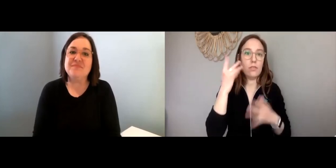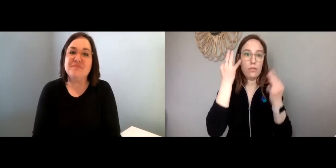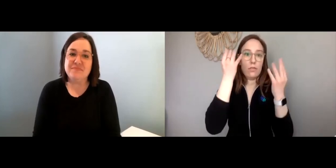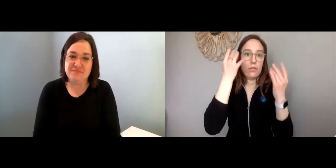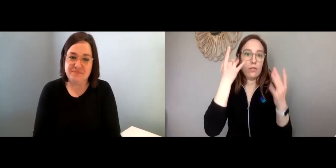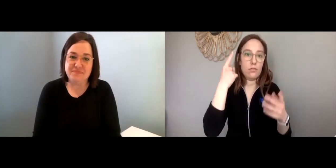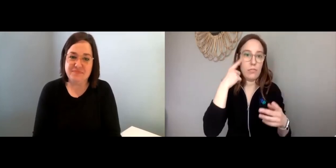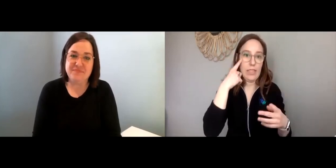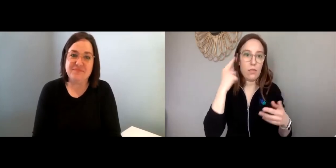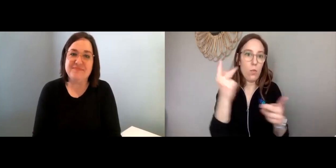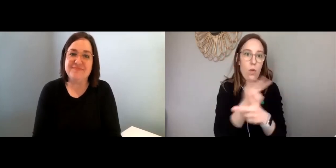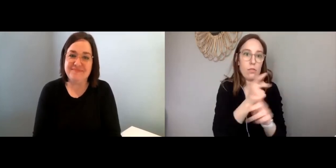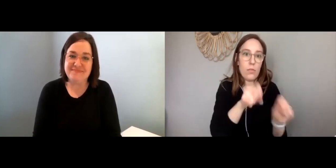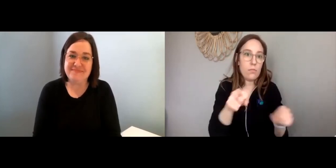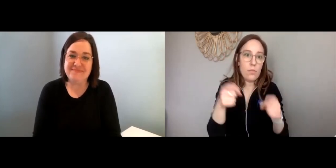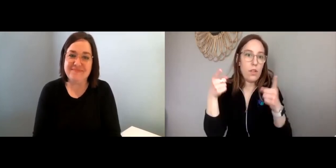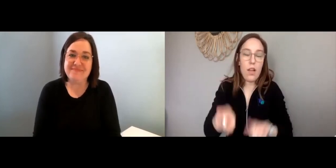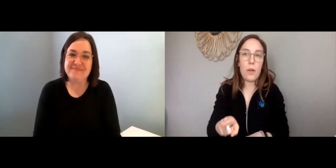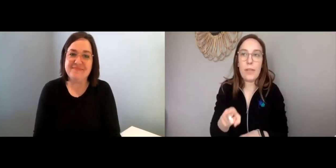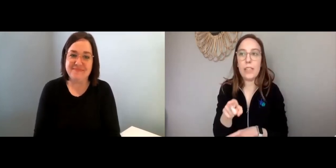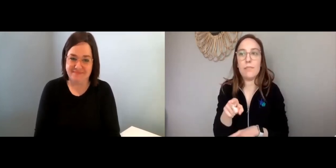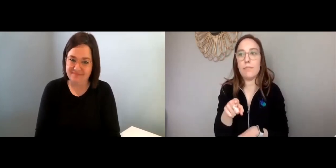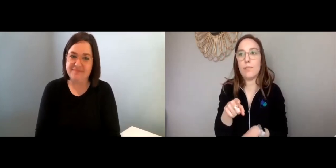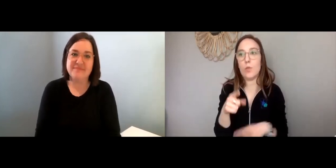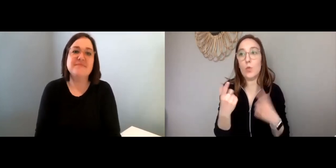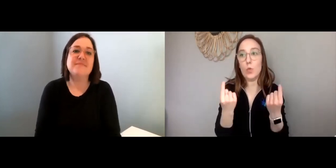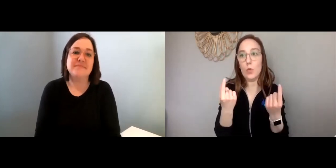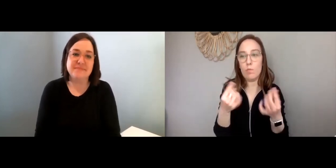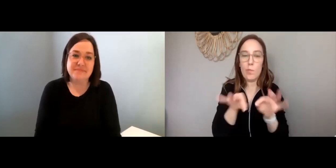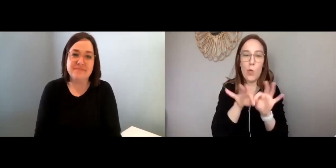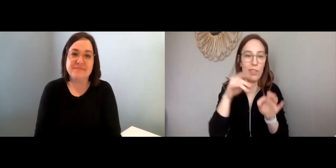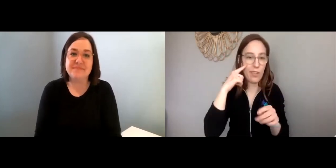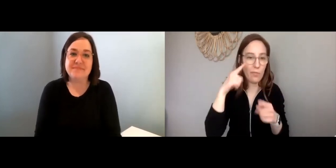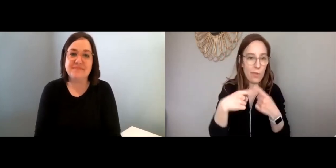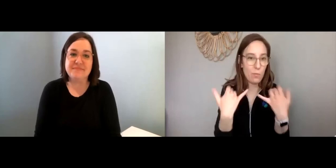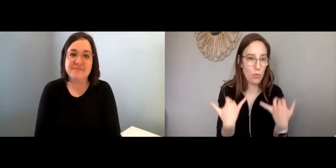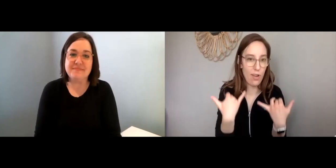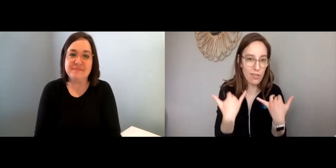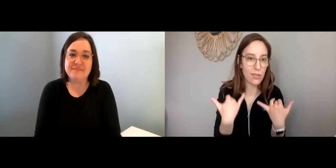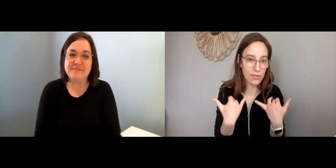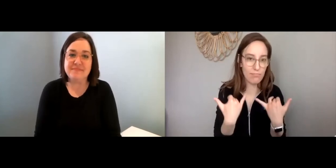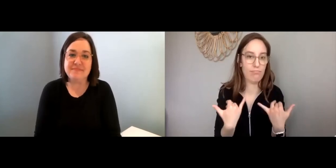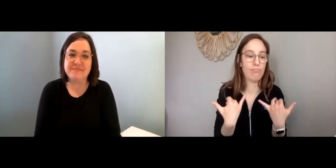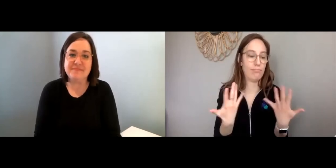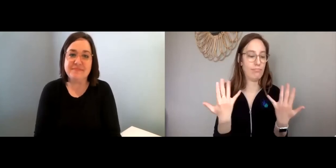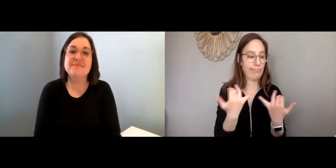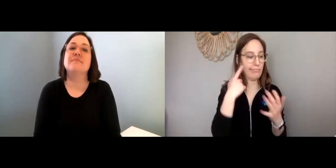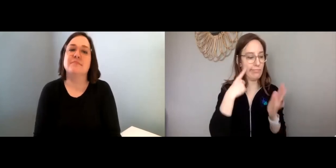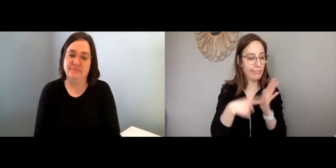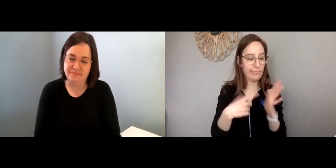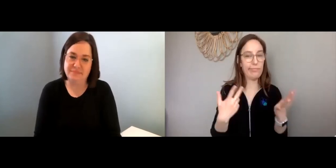that the worst case scenario is gonna happen. I mean, I know in cases like that,